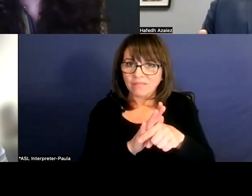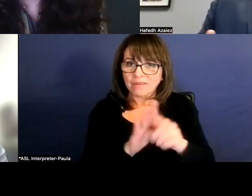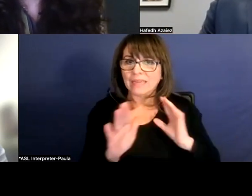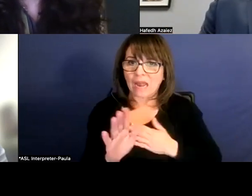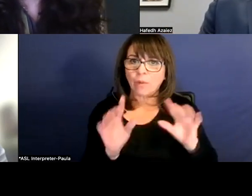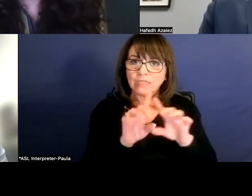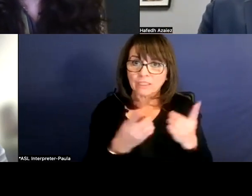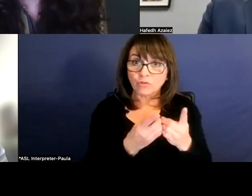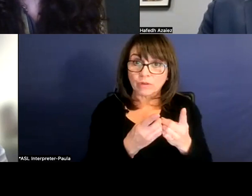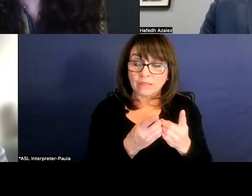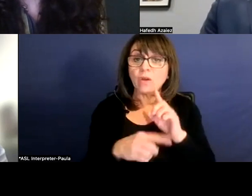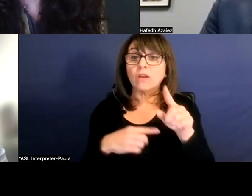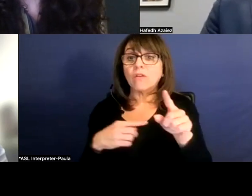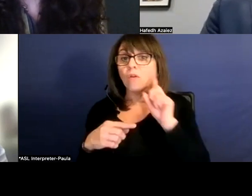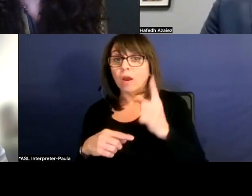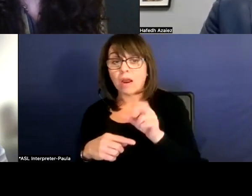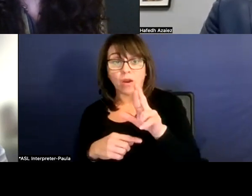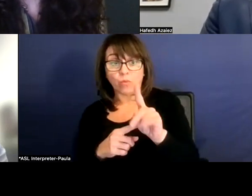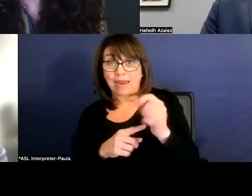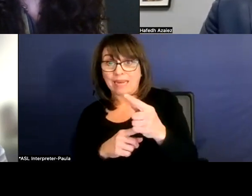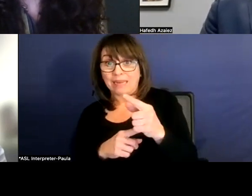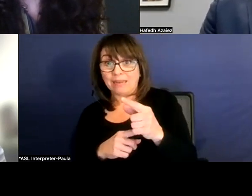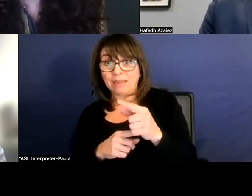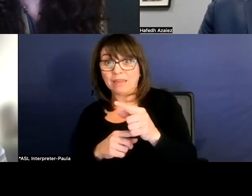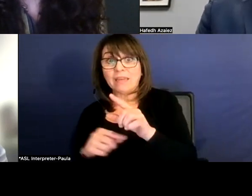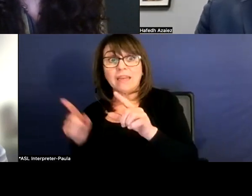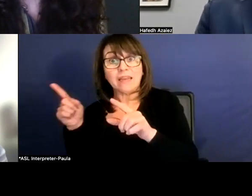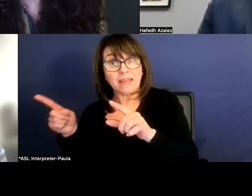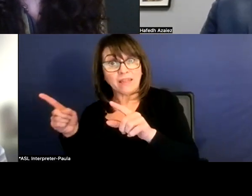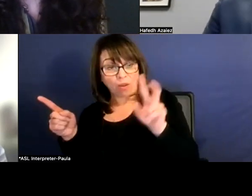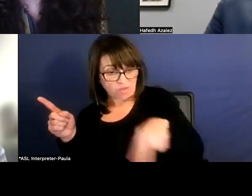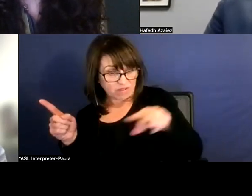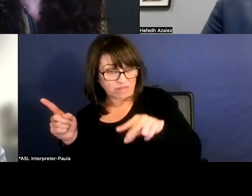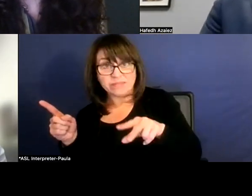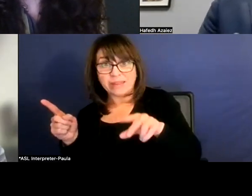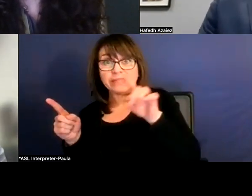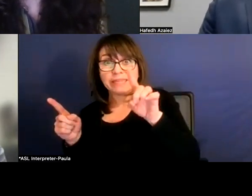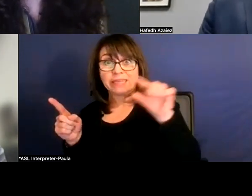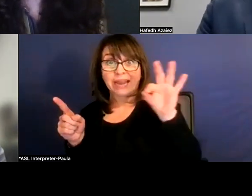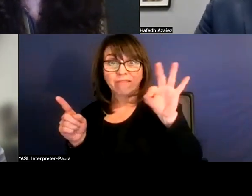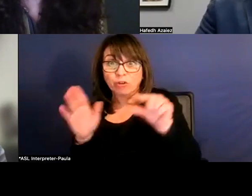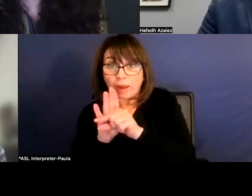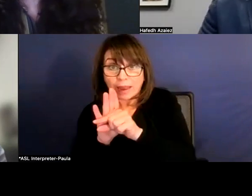when it comes to the rating. We can get a lower rating from the TA. And also, it would hurt our bond rating as well.